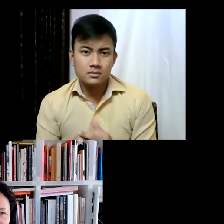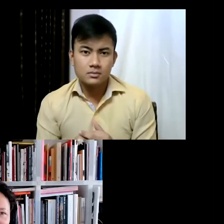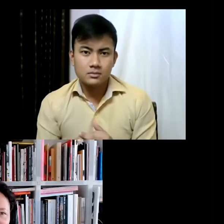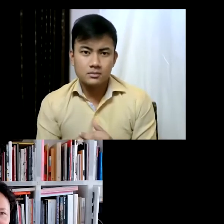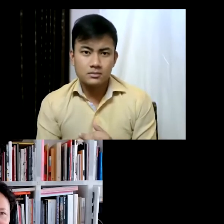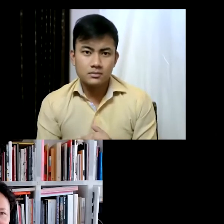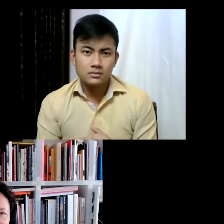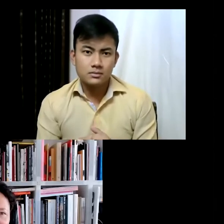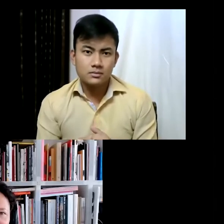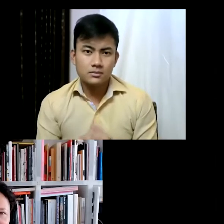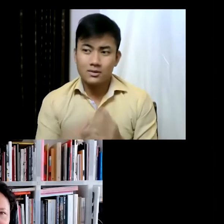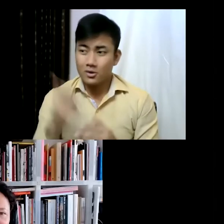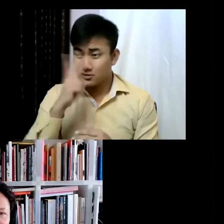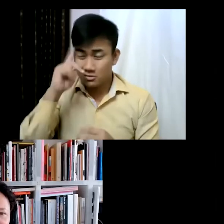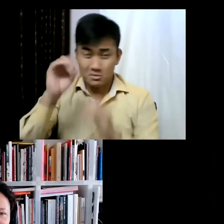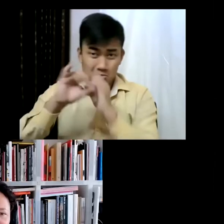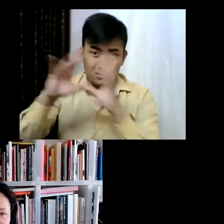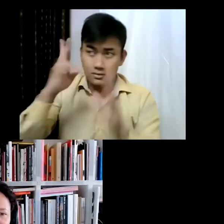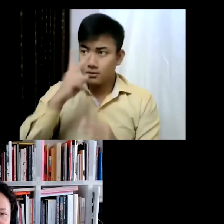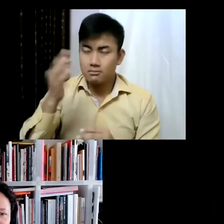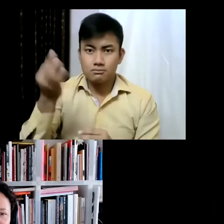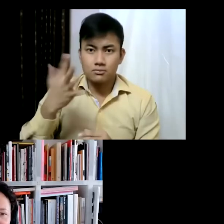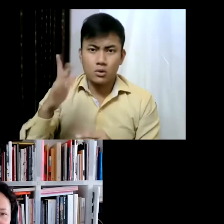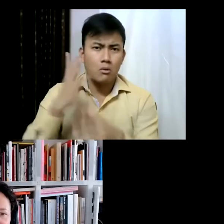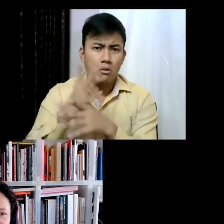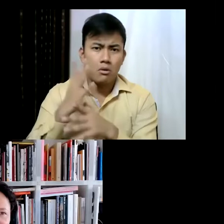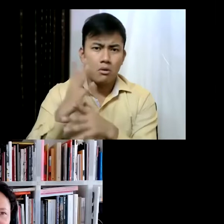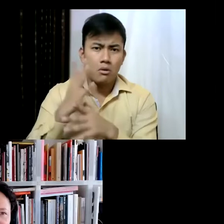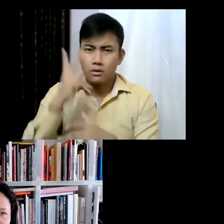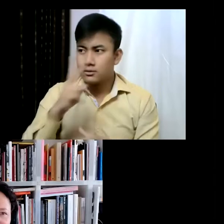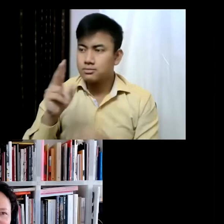of the imagination". But her work is both fanciful and terrifying at the same time...